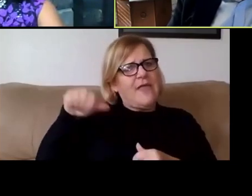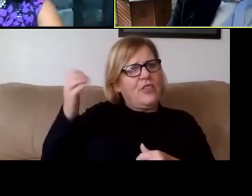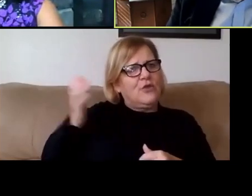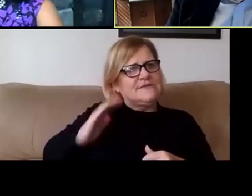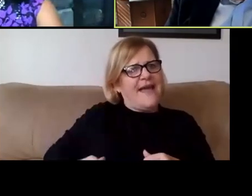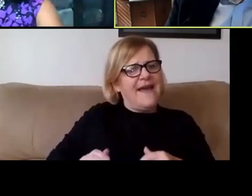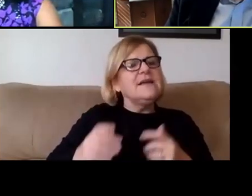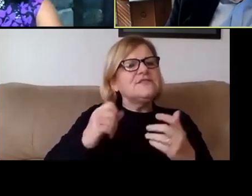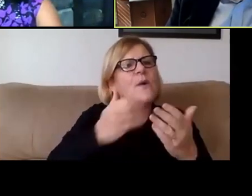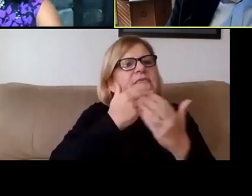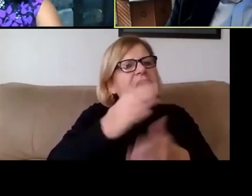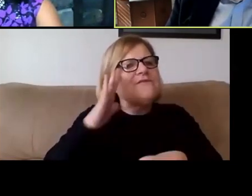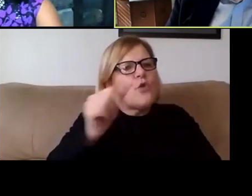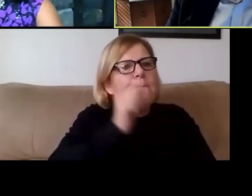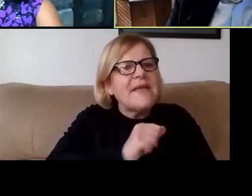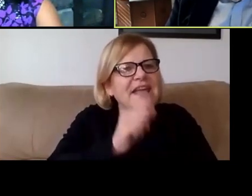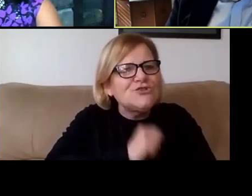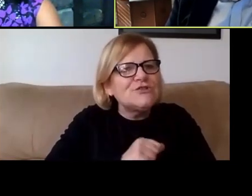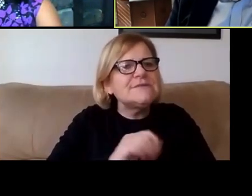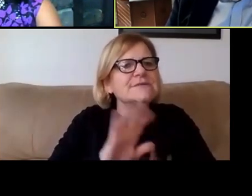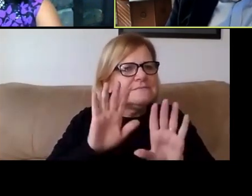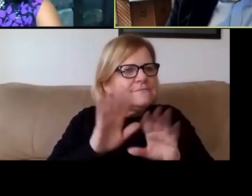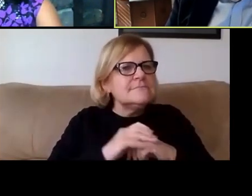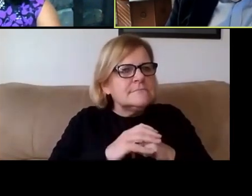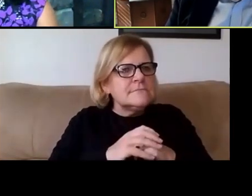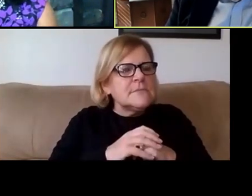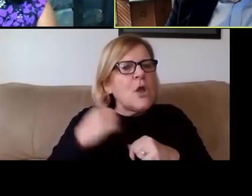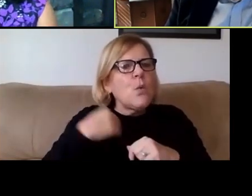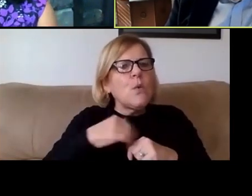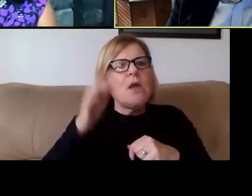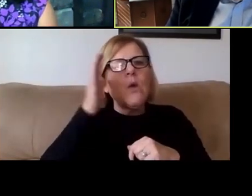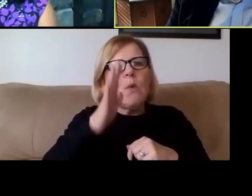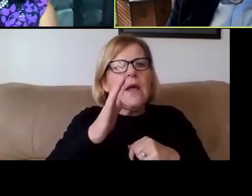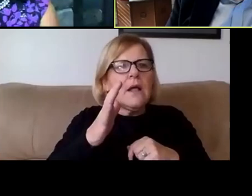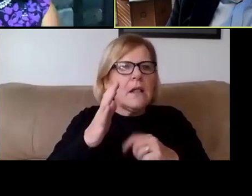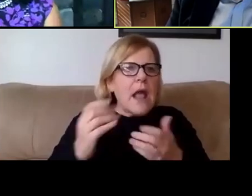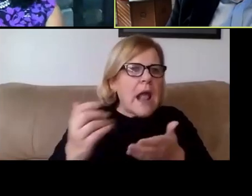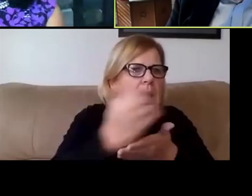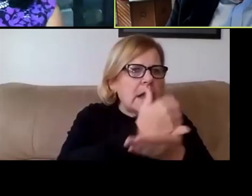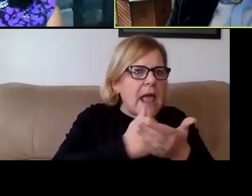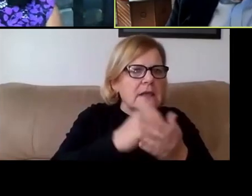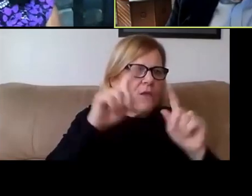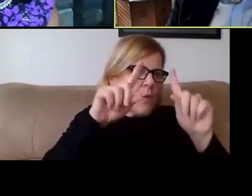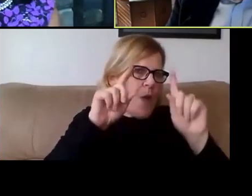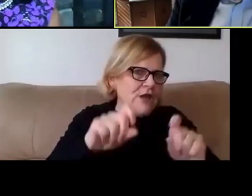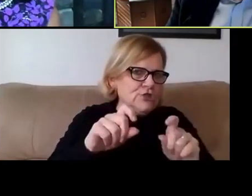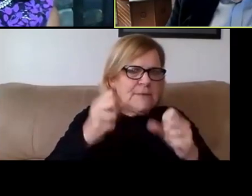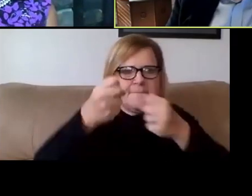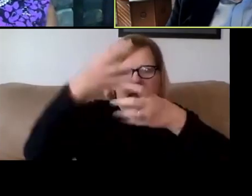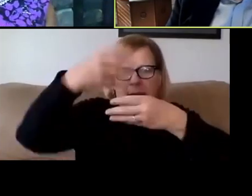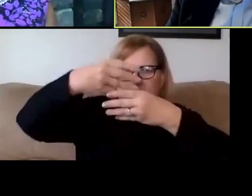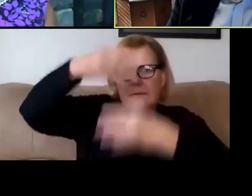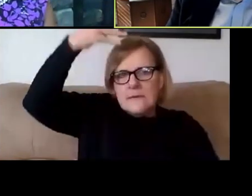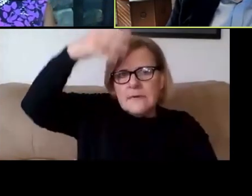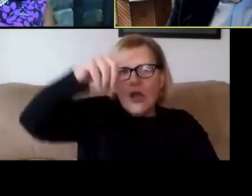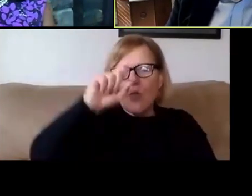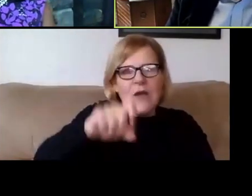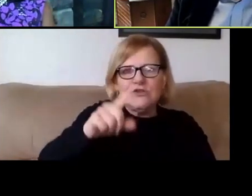So thanks for your patience and forbearance. We will collect the questions, the myriad of questions we weren't able to get to